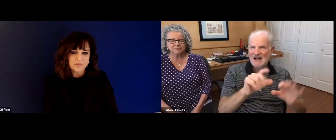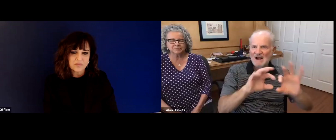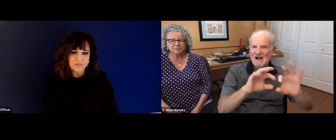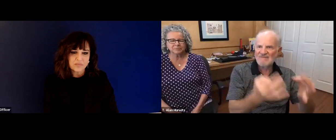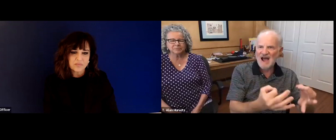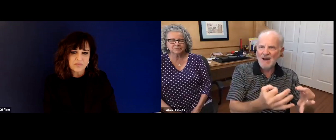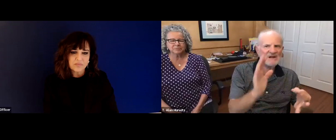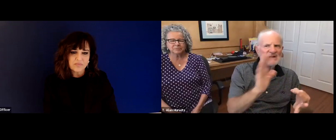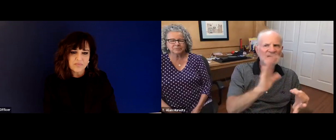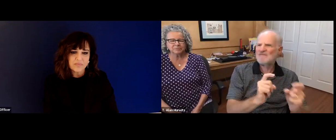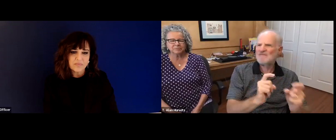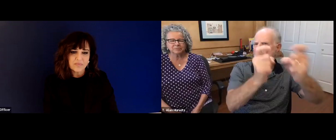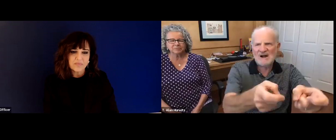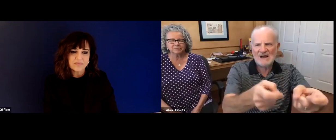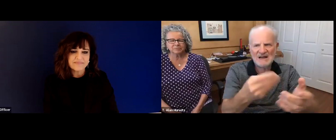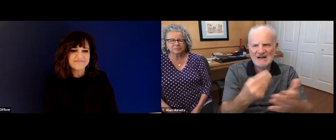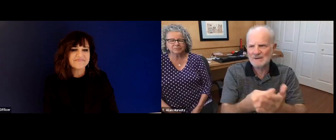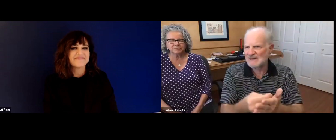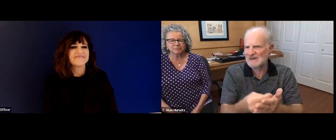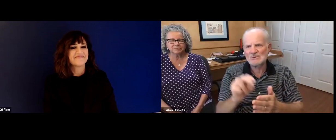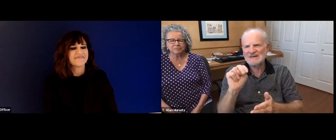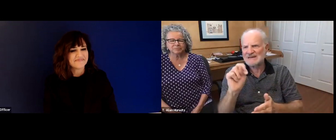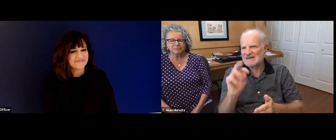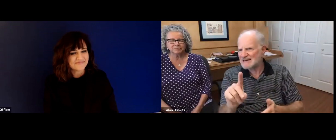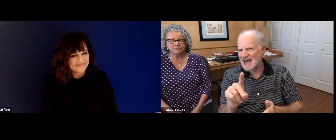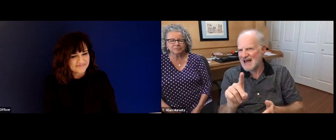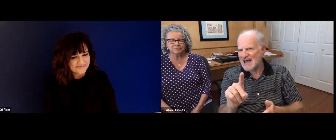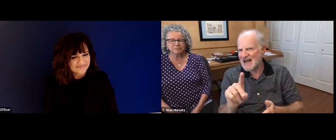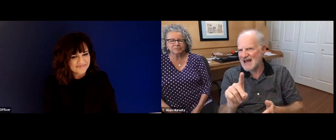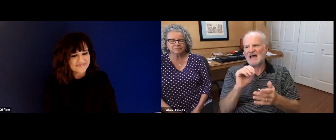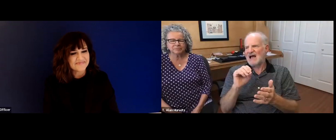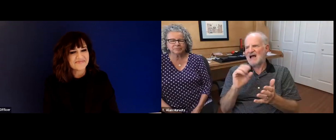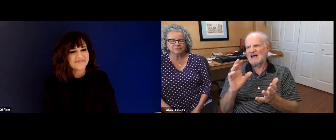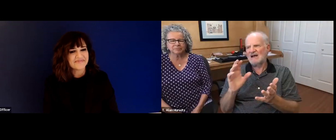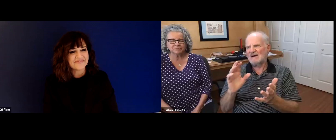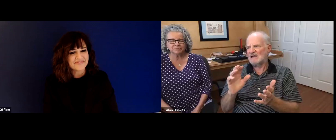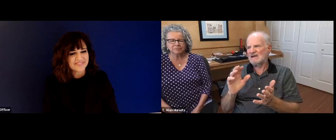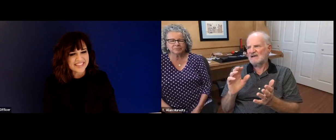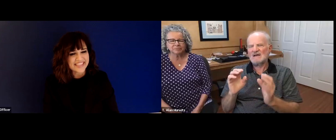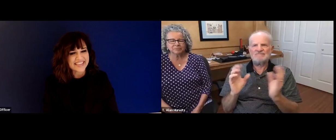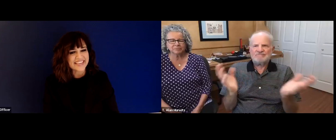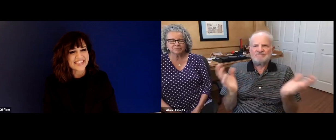this change was so important. So when they found out that the AG